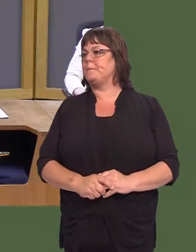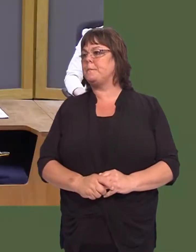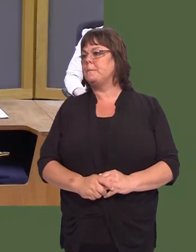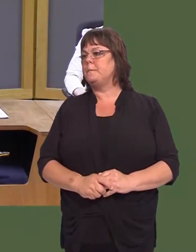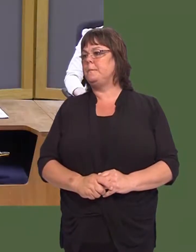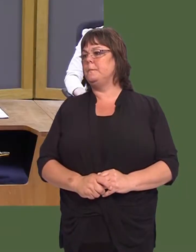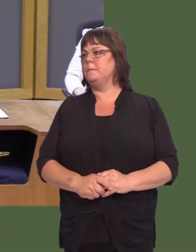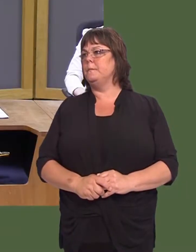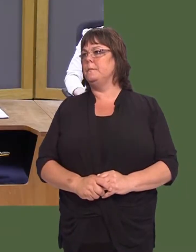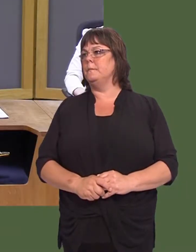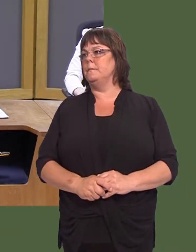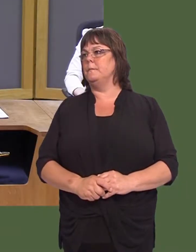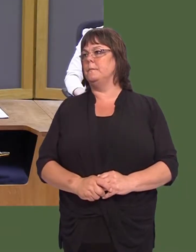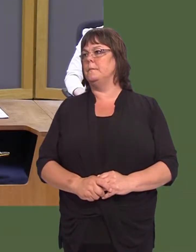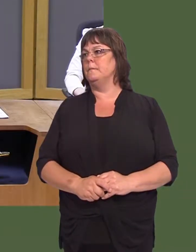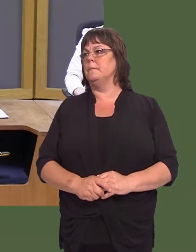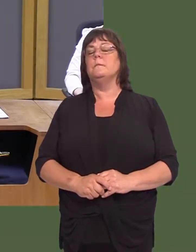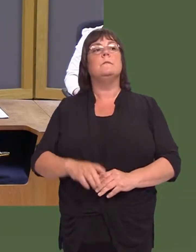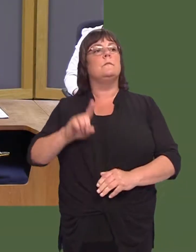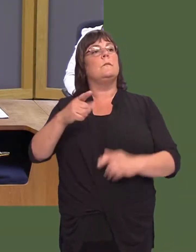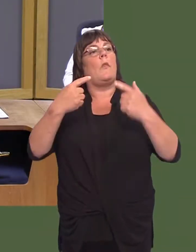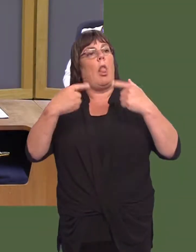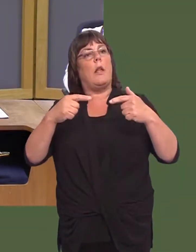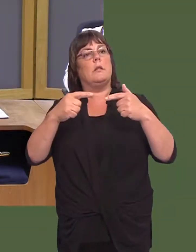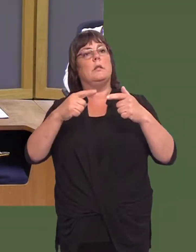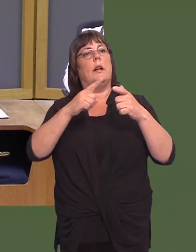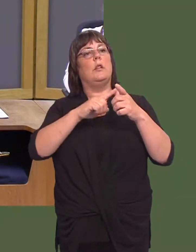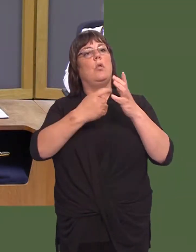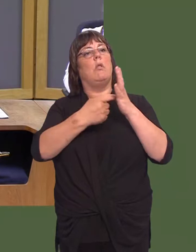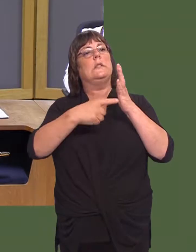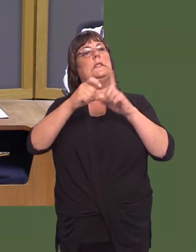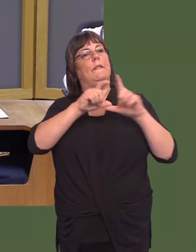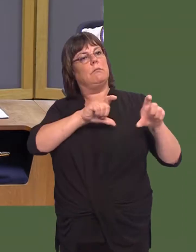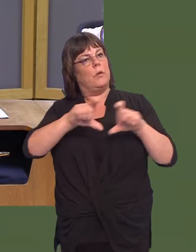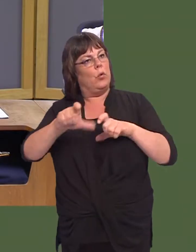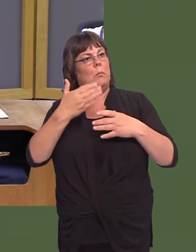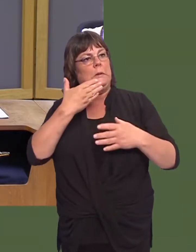The Labour Partyó Y Llywydd / The Llywydd: Let Andrew R.T. Davies continue his question. Andrew R.T.